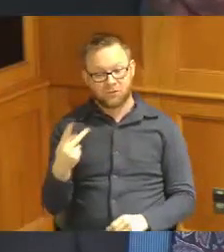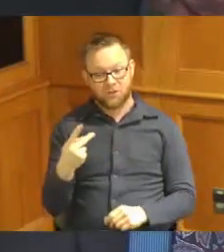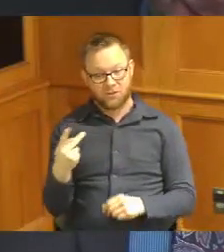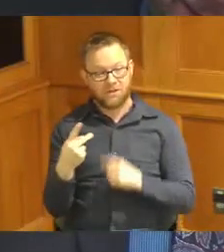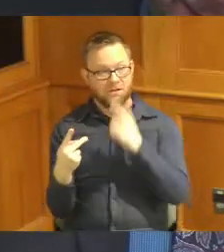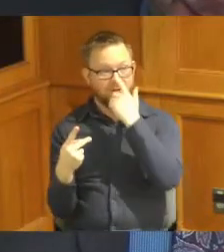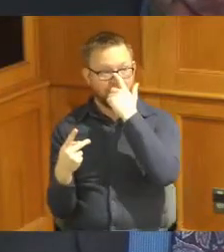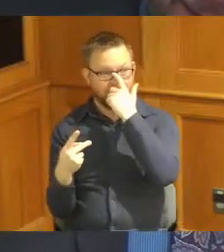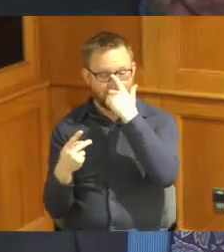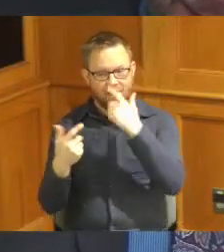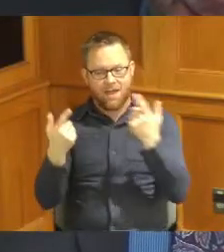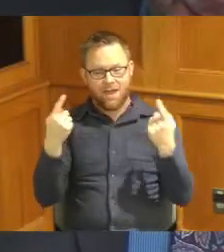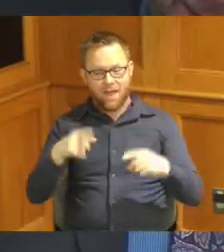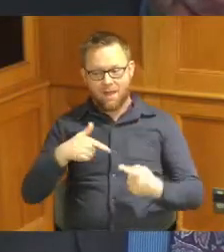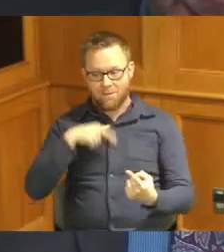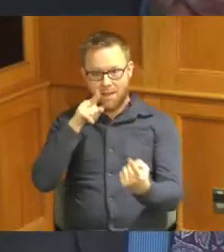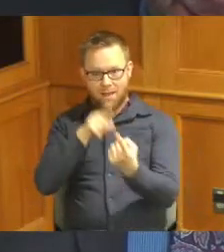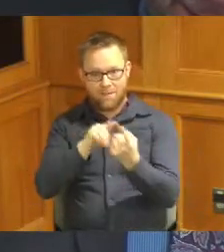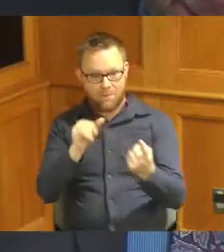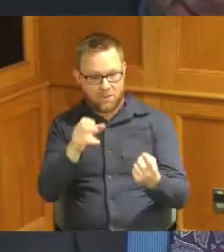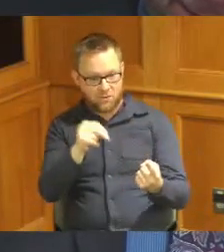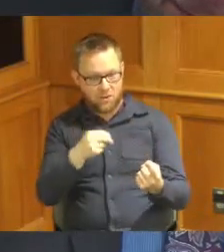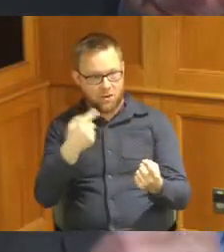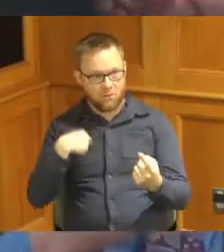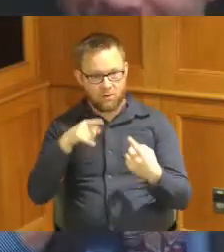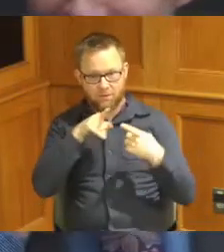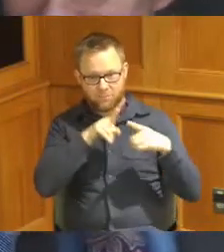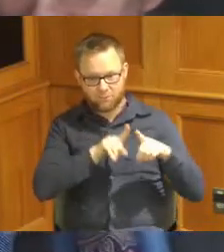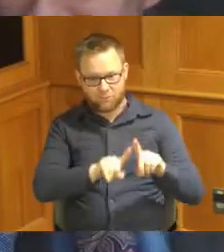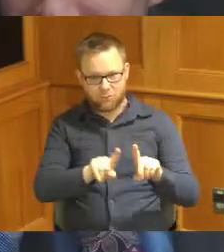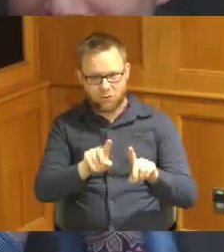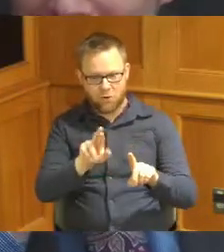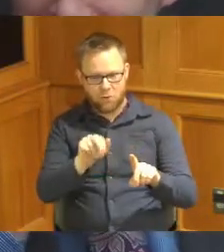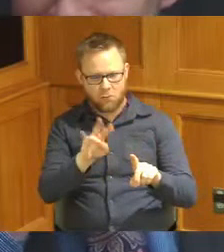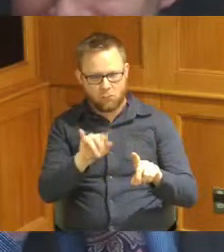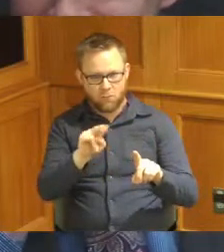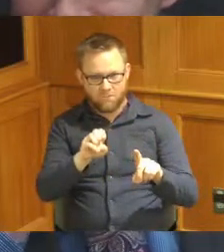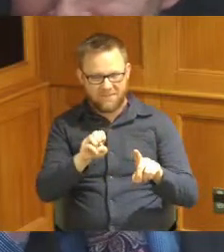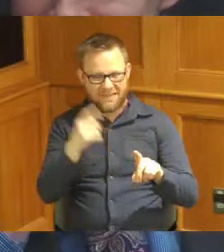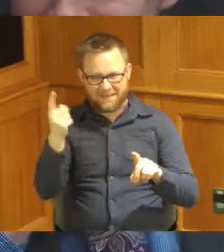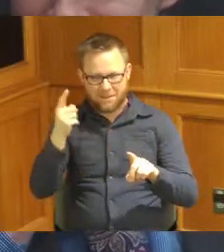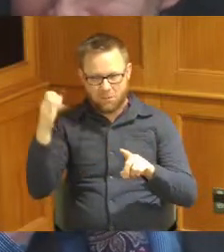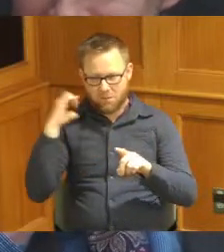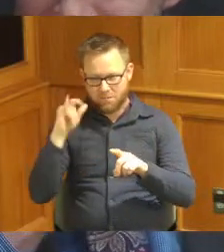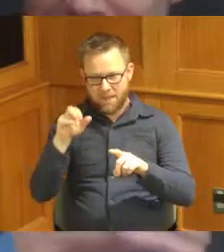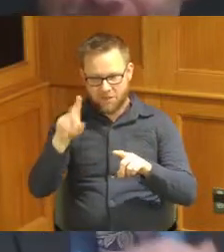when I was introduced with John we were walking into a ravine in someone's backyard in Boots and